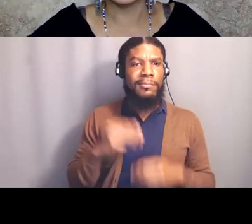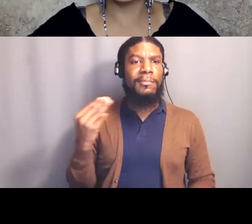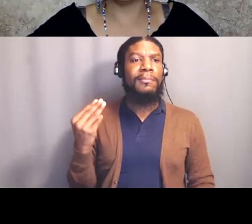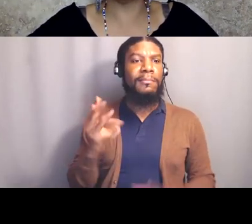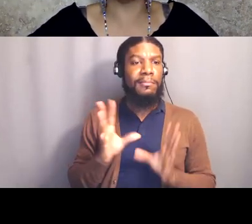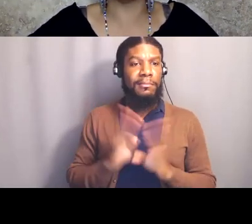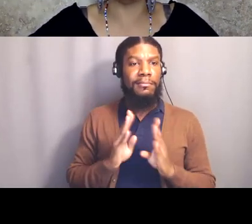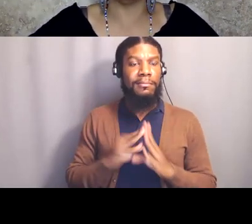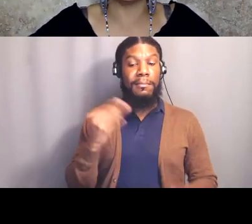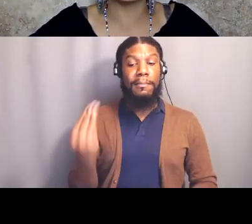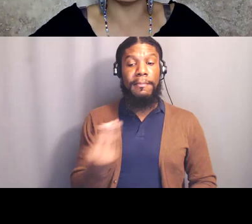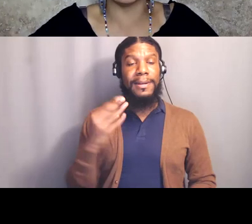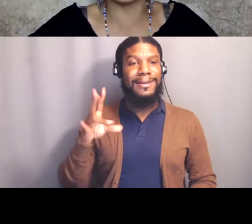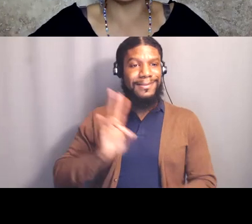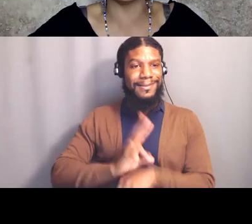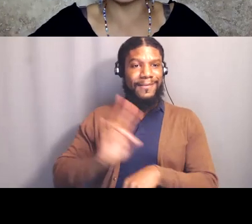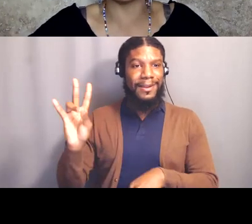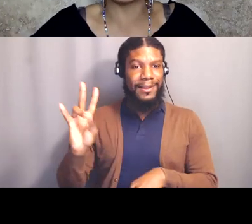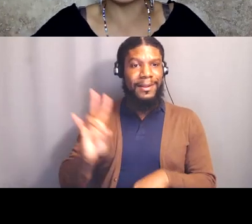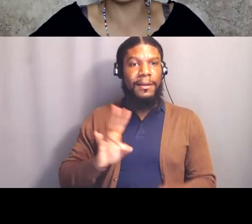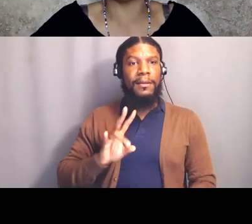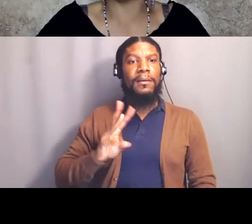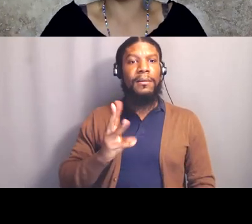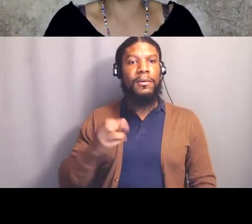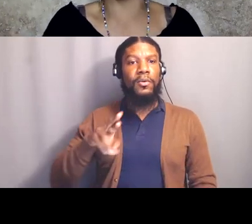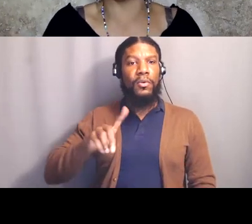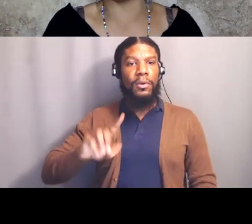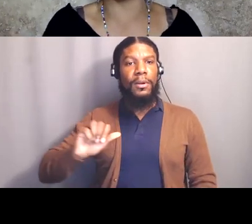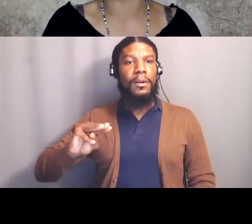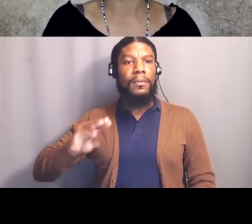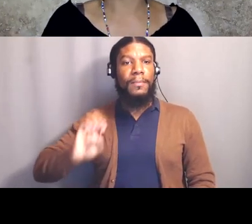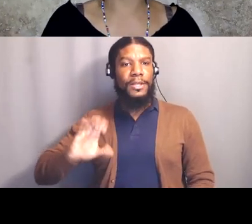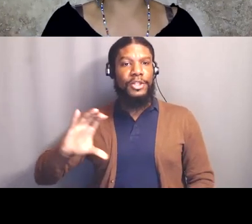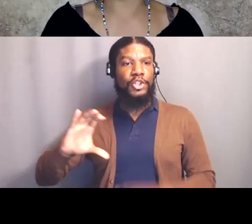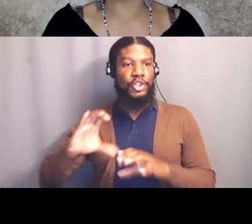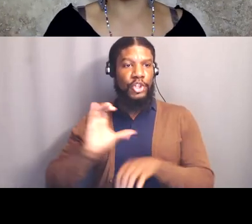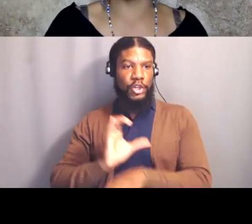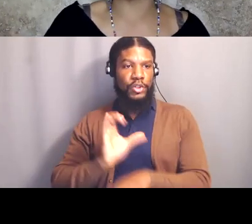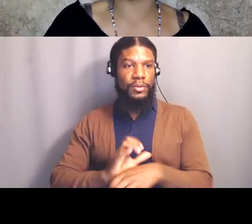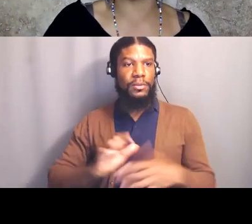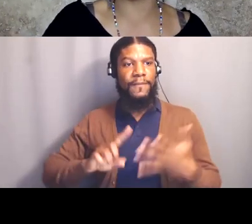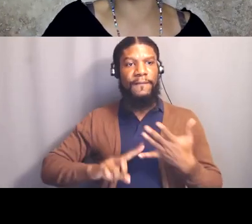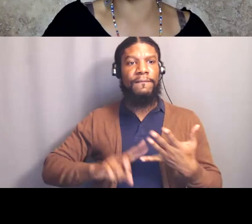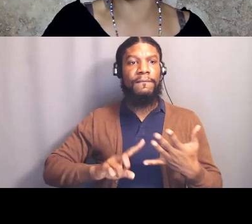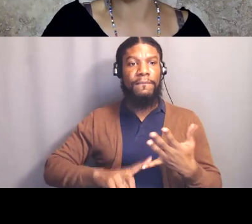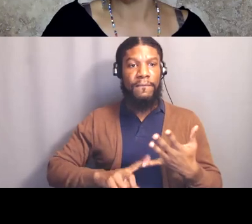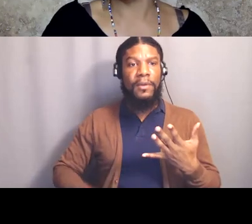And then these are the two, the survey and the petition that we've been circulating, If you haven't signed, please do.